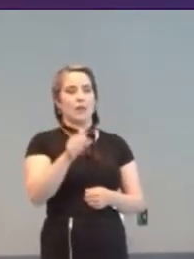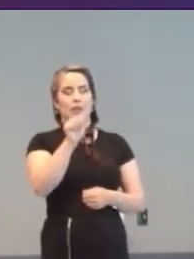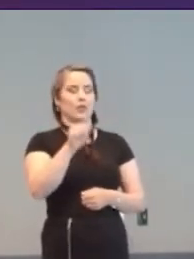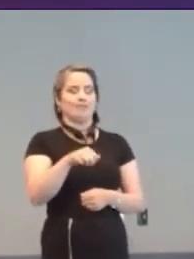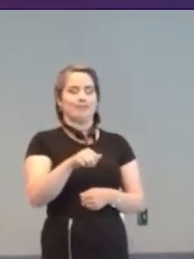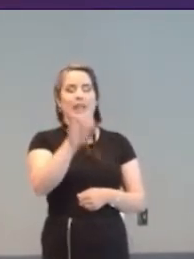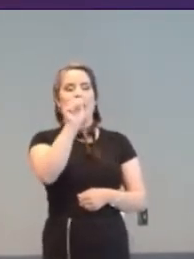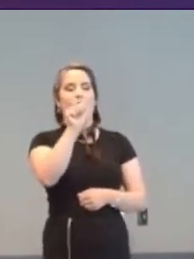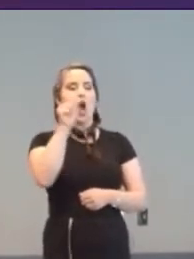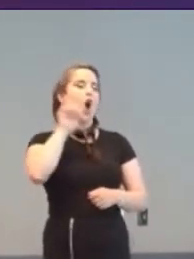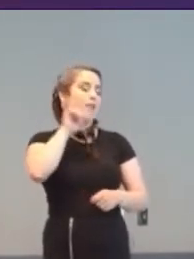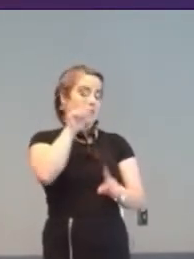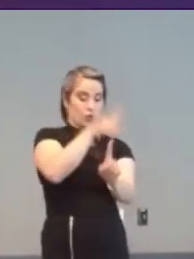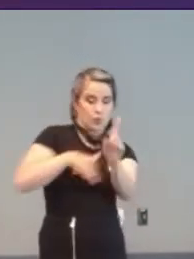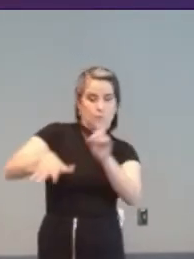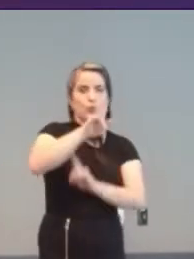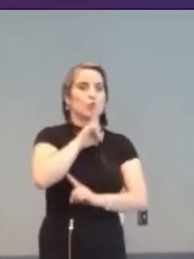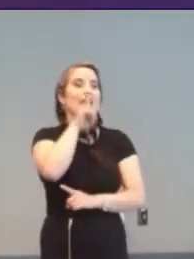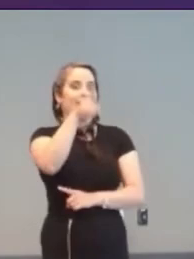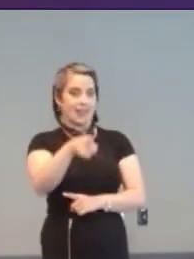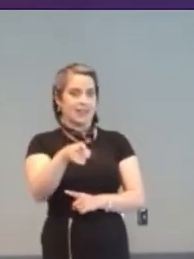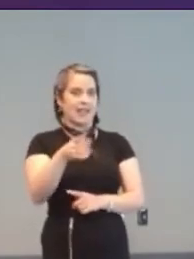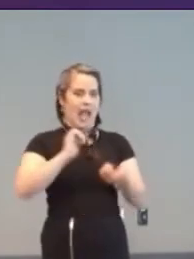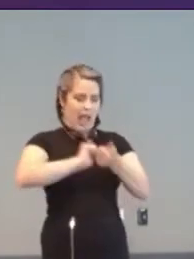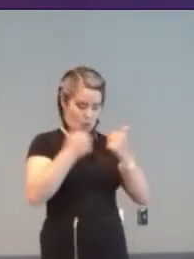found a way to make the human body the controller.